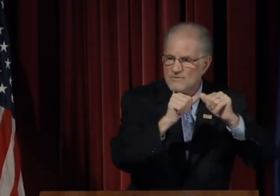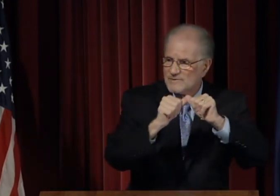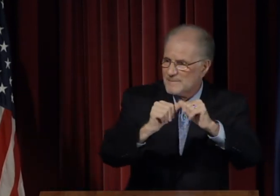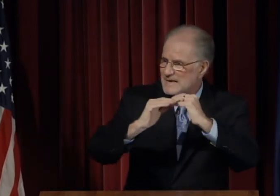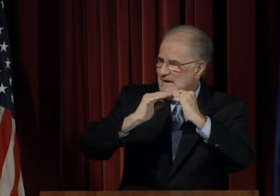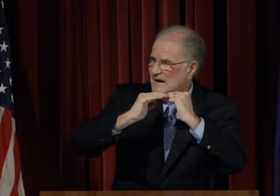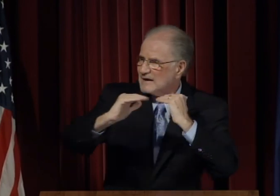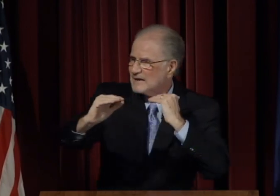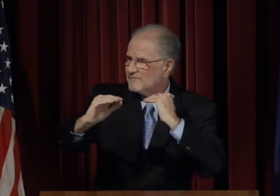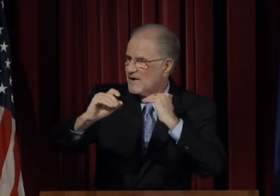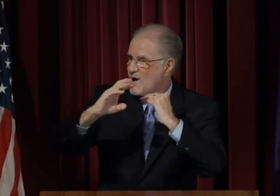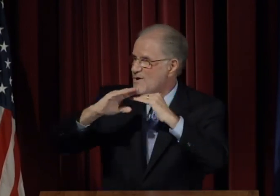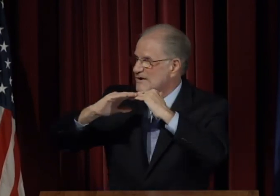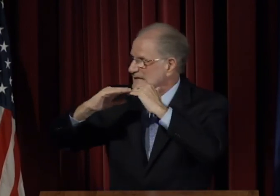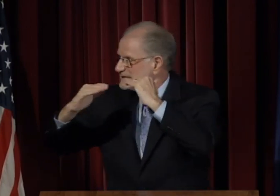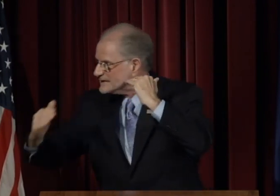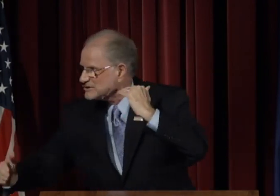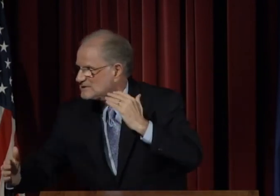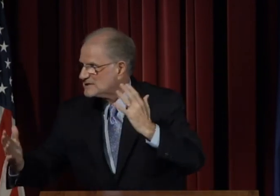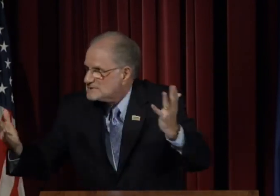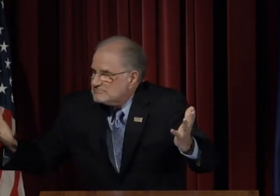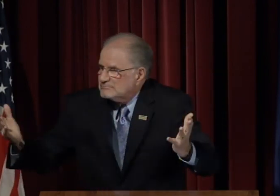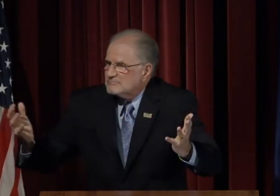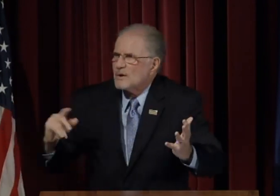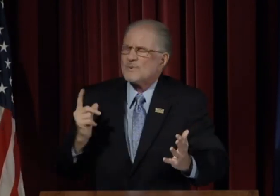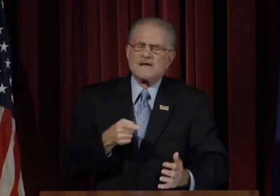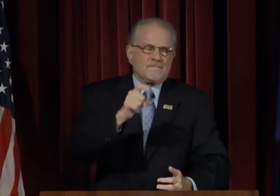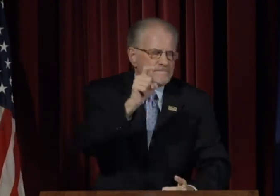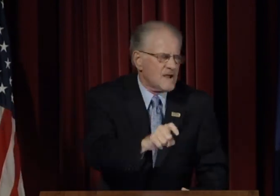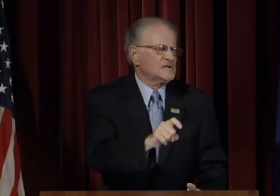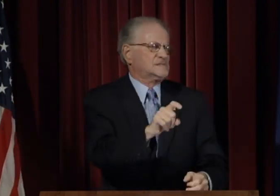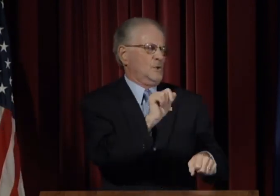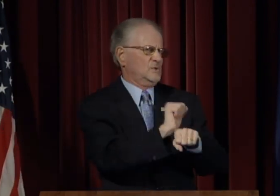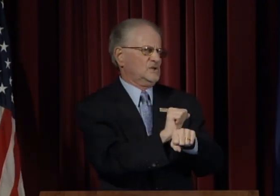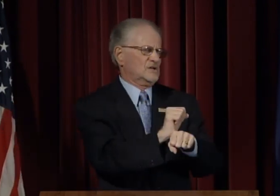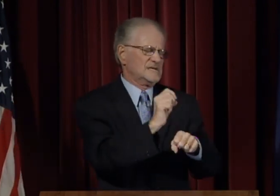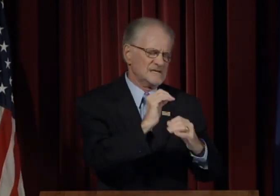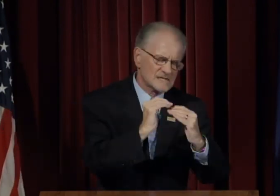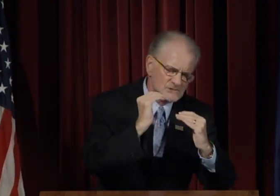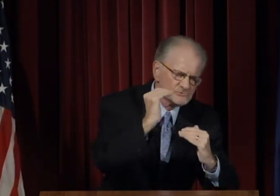Will they rise, remain level, or decrease?